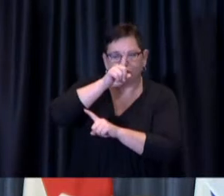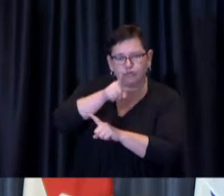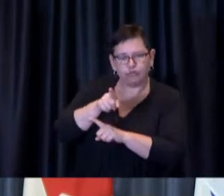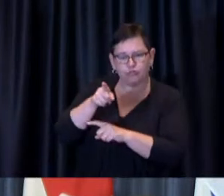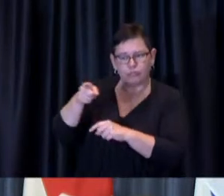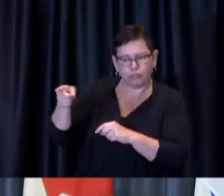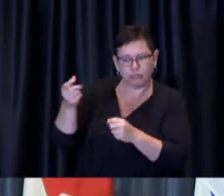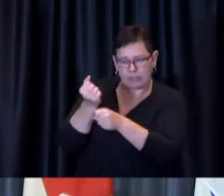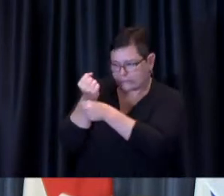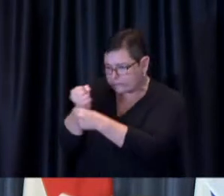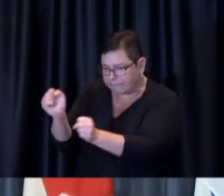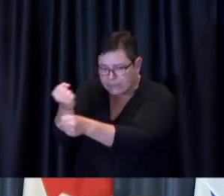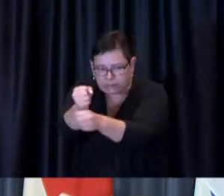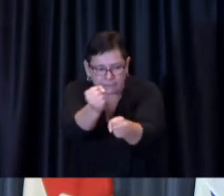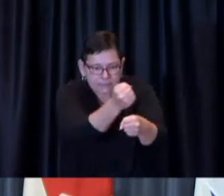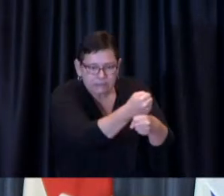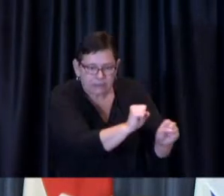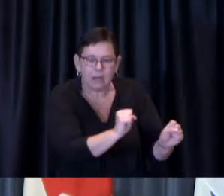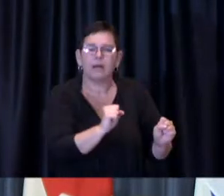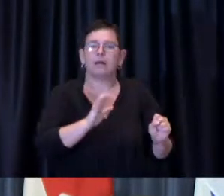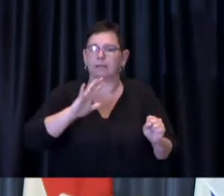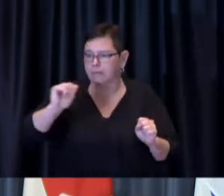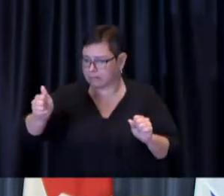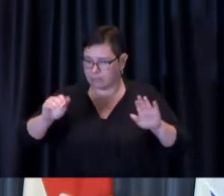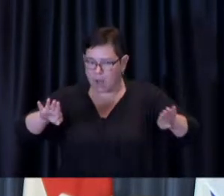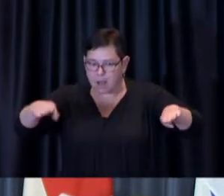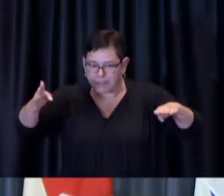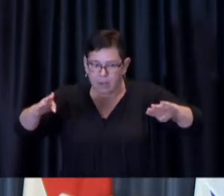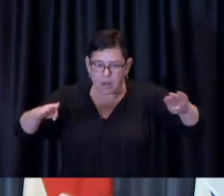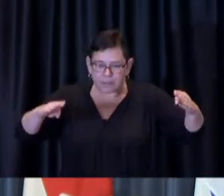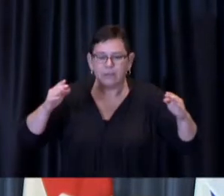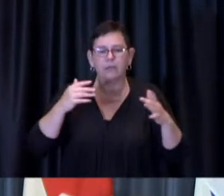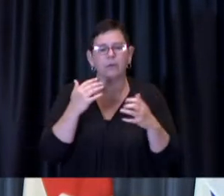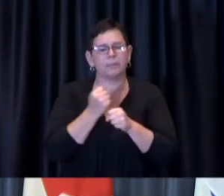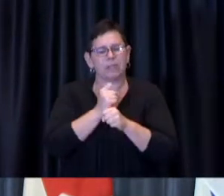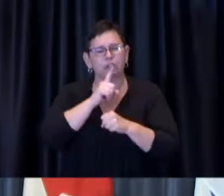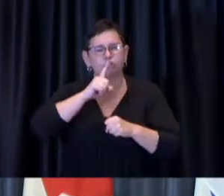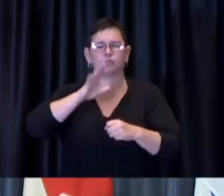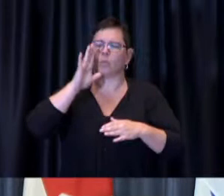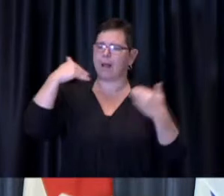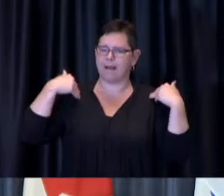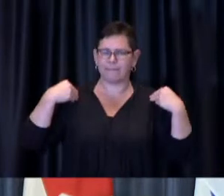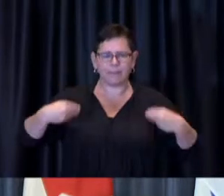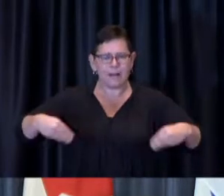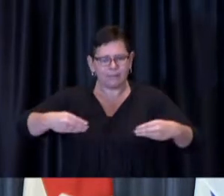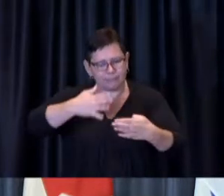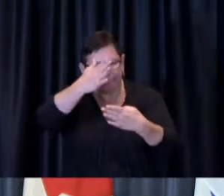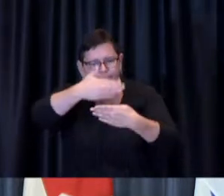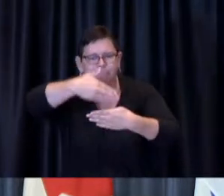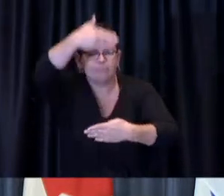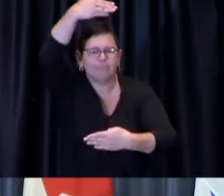throughout the buildings and protective plexi-glass barriers at all counters, as well as increased cleaning protocols.